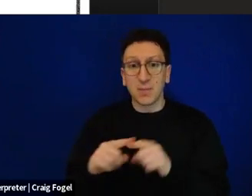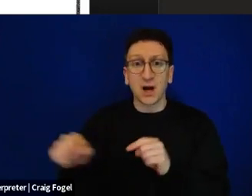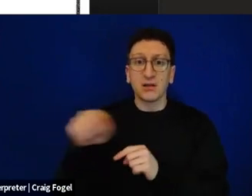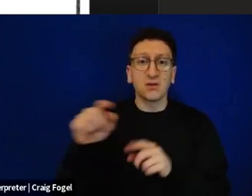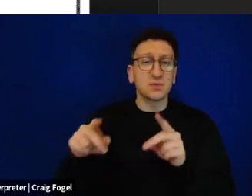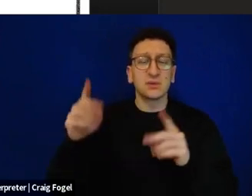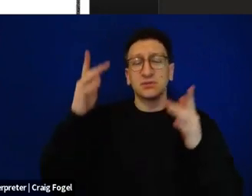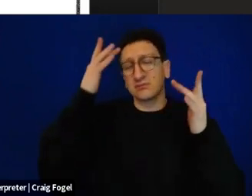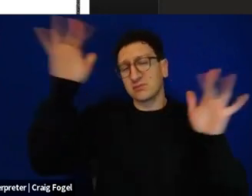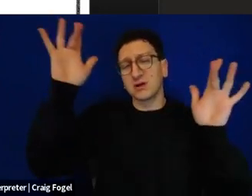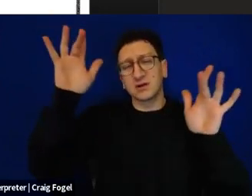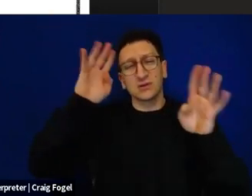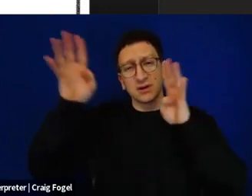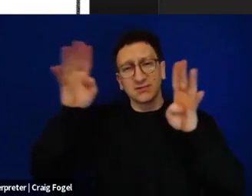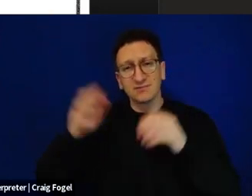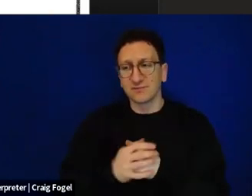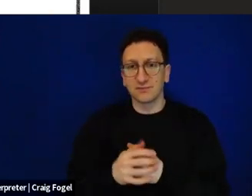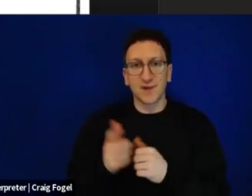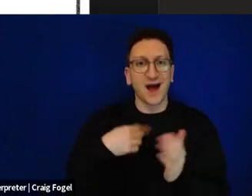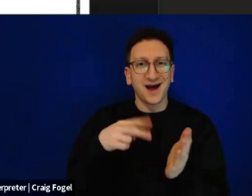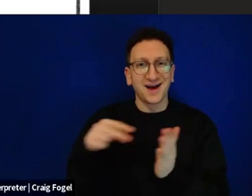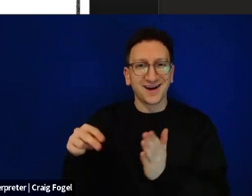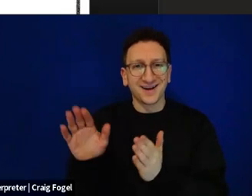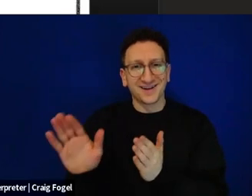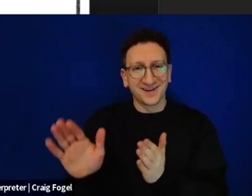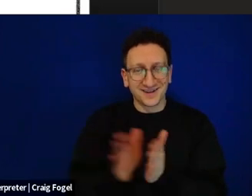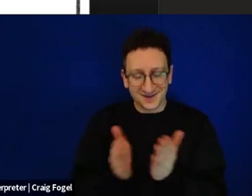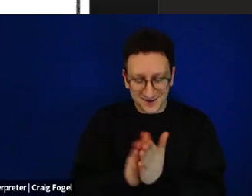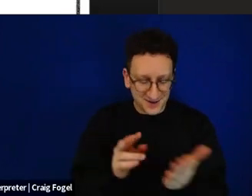reading through different pages. And I reached a short text that I hadn't